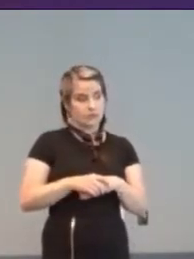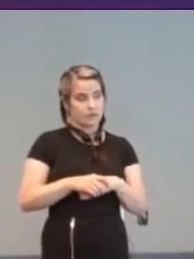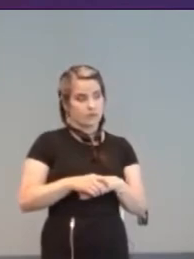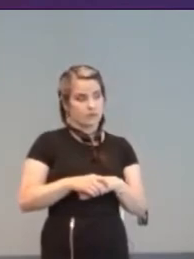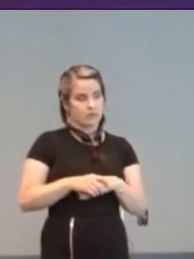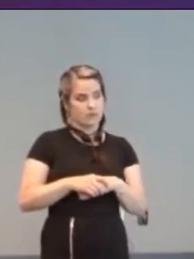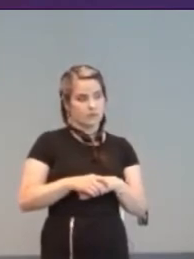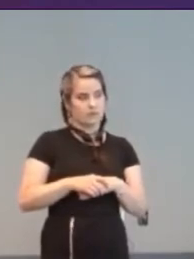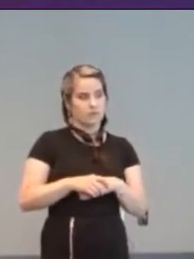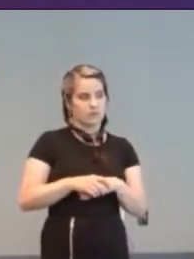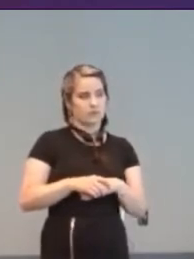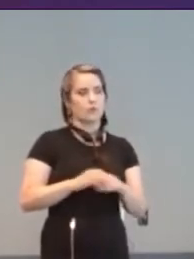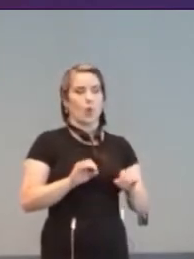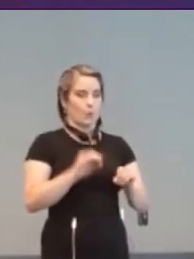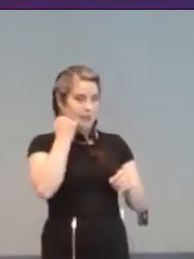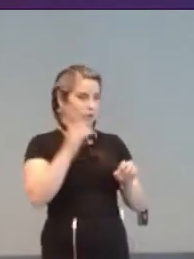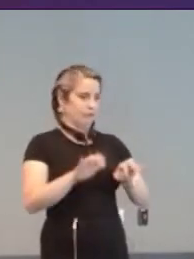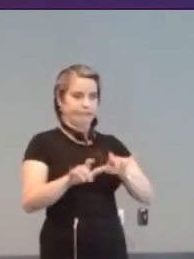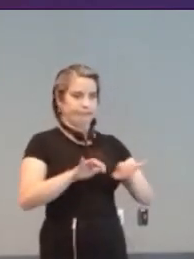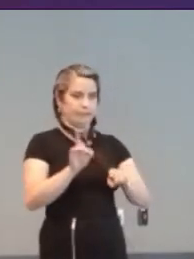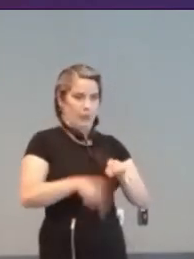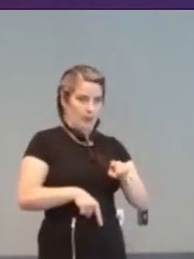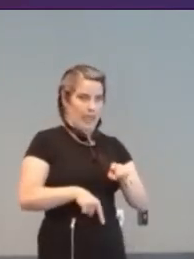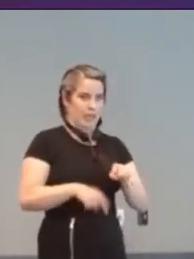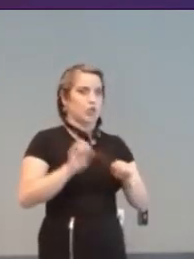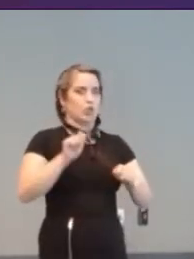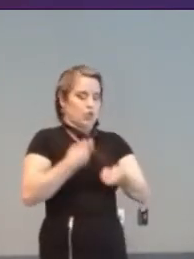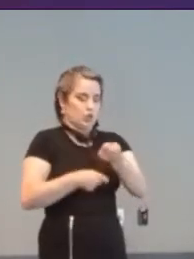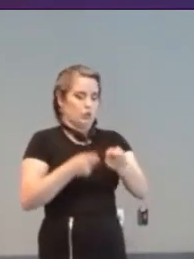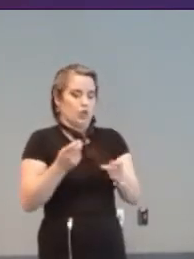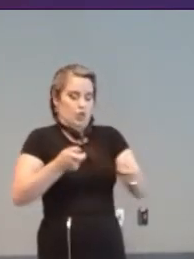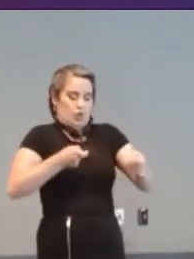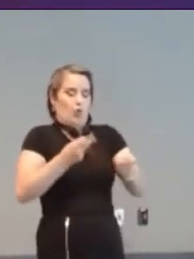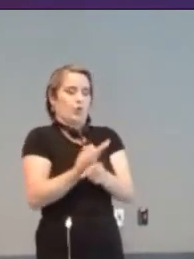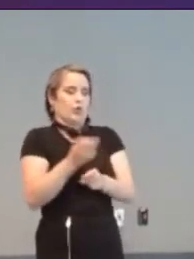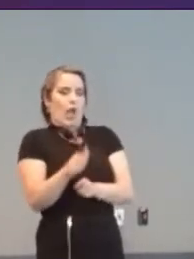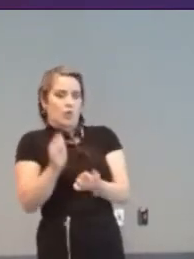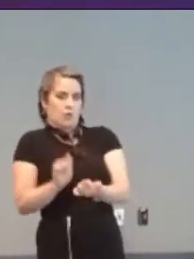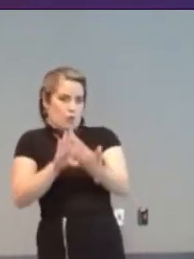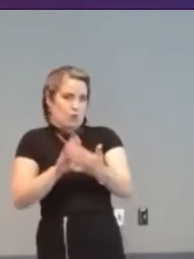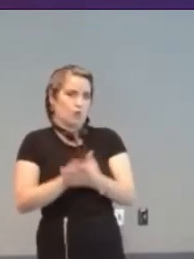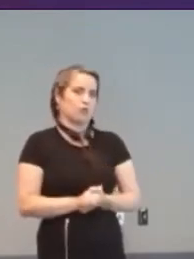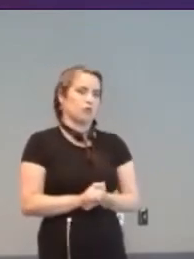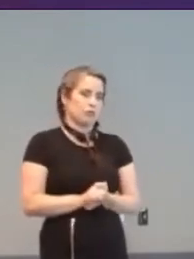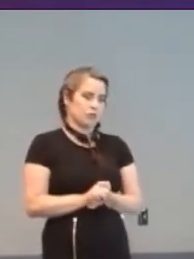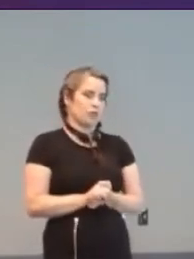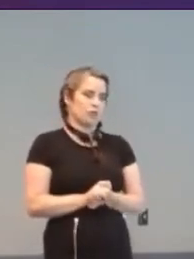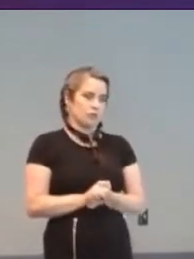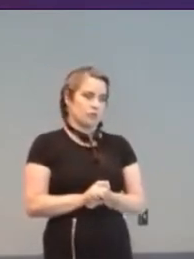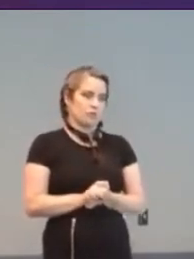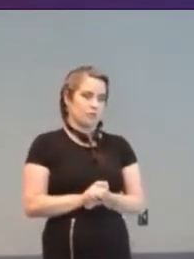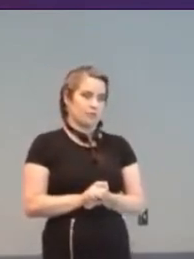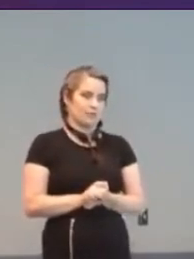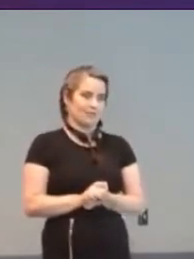Do you want to do another one? What do you think? Yes?! Shall we do another one? Alright then.